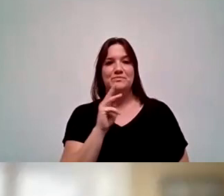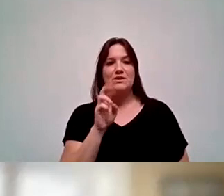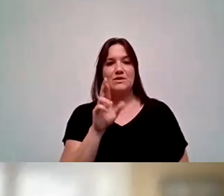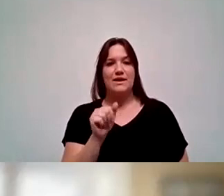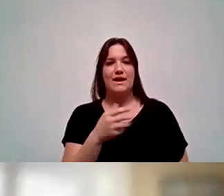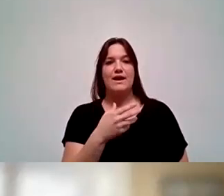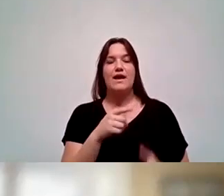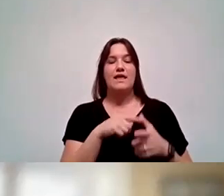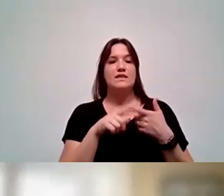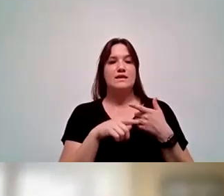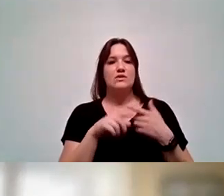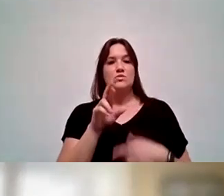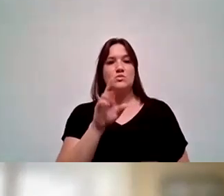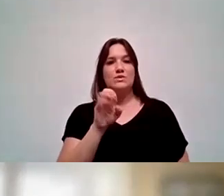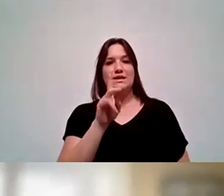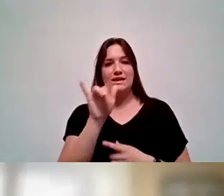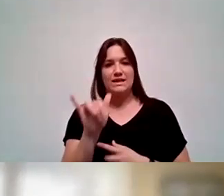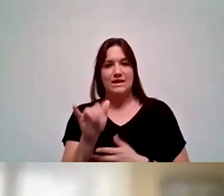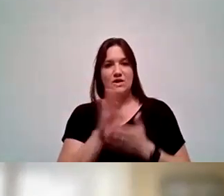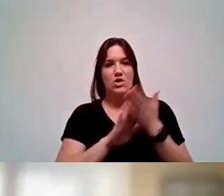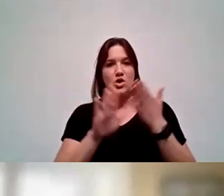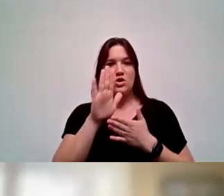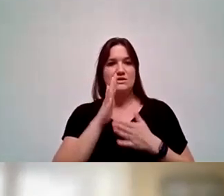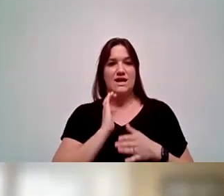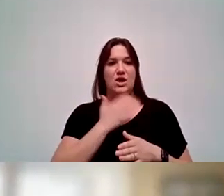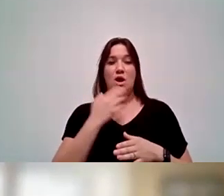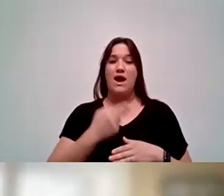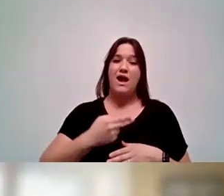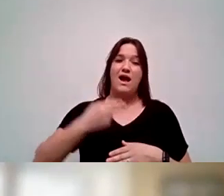And then Reedley College, which has our highest population